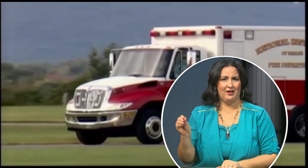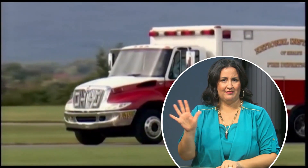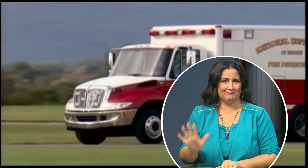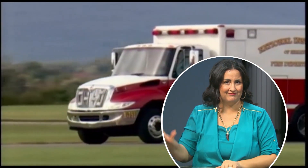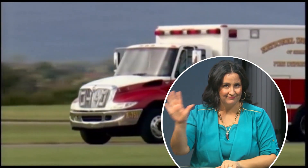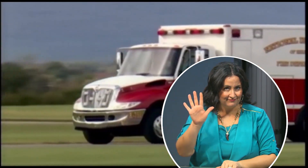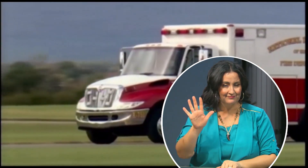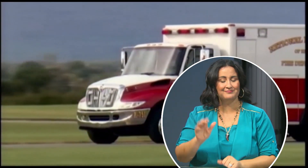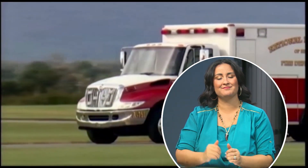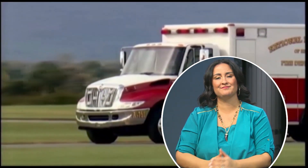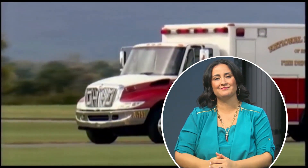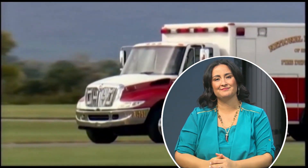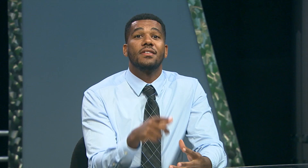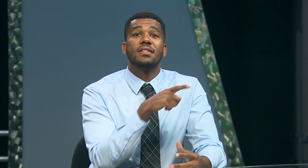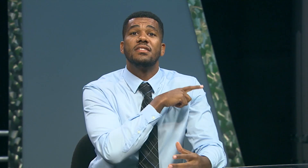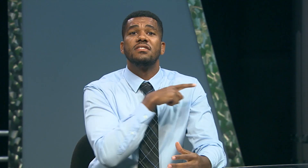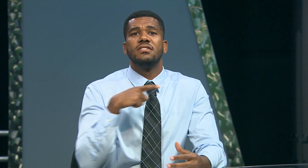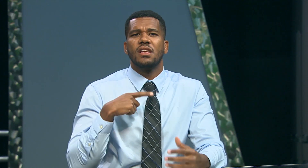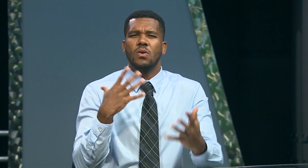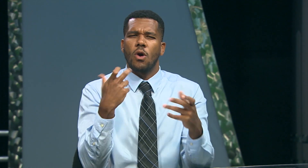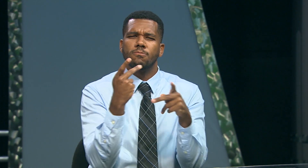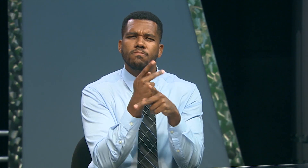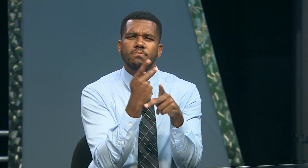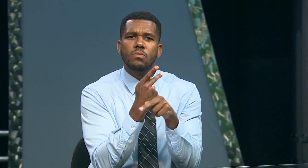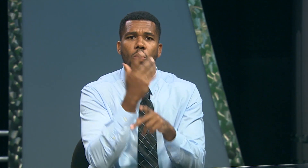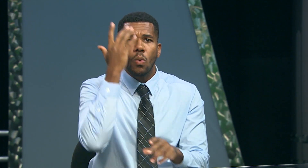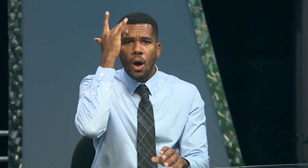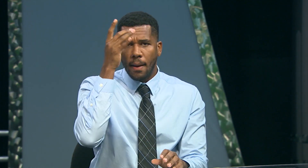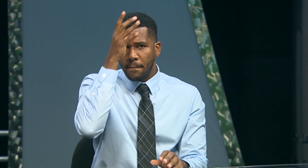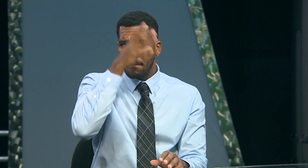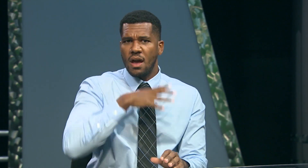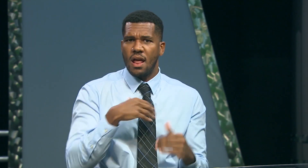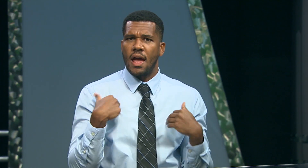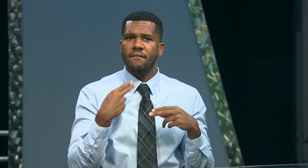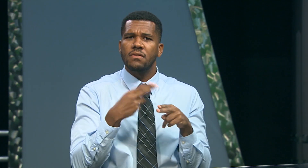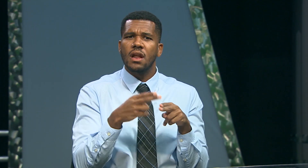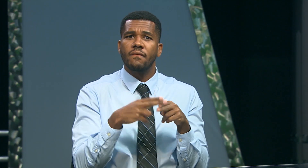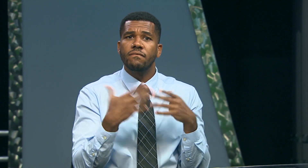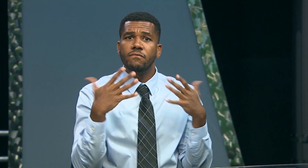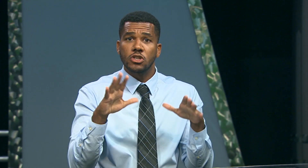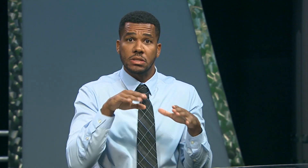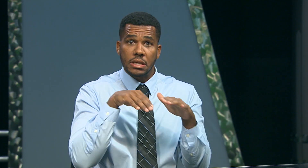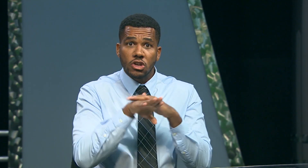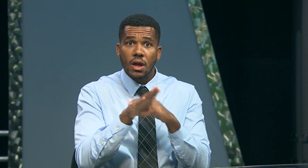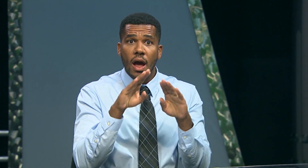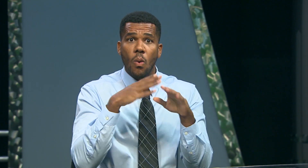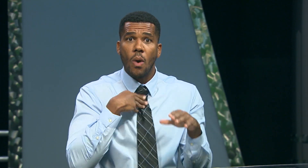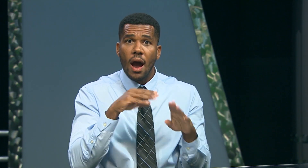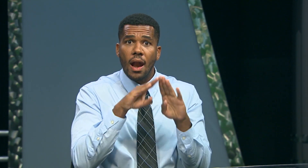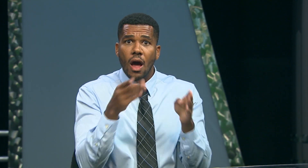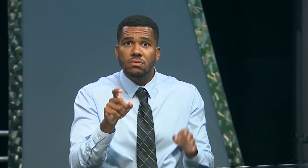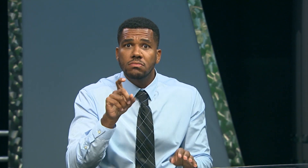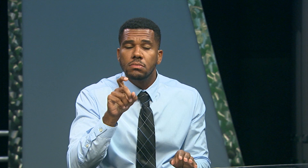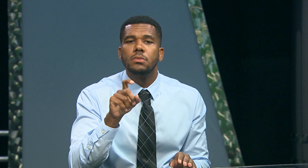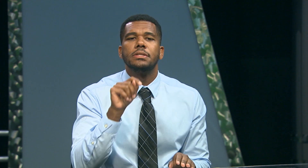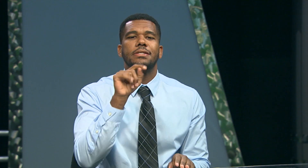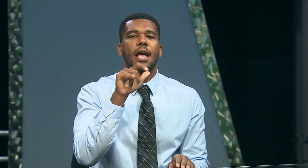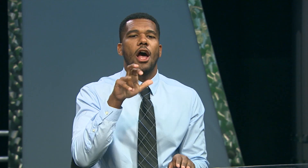Lawmakers are demanding to know how a man with a knife got so far into the white house.